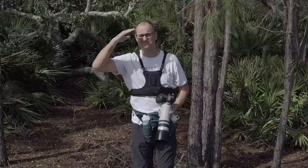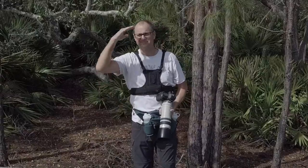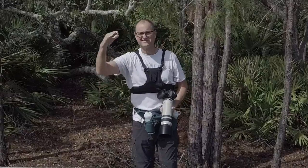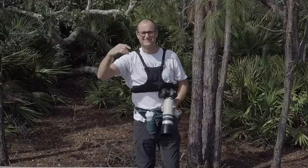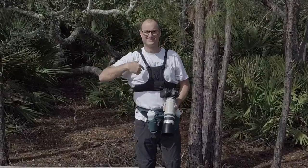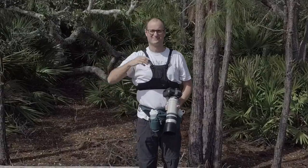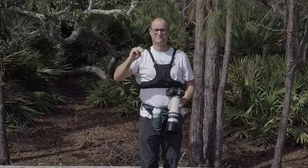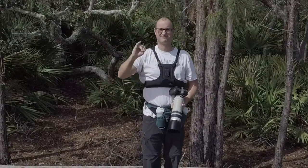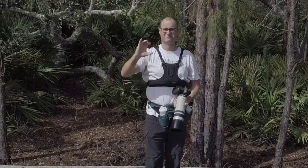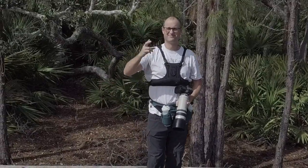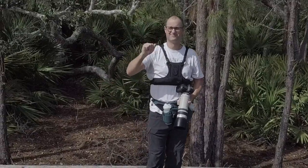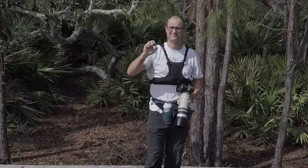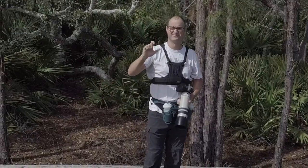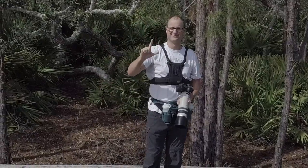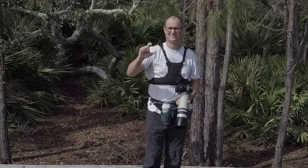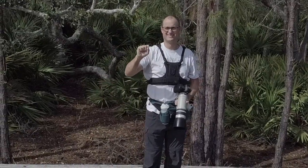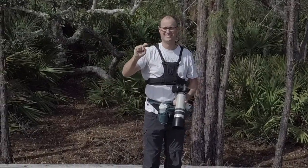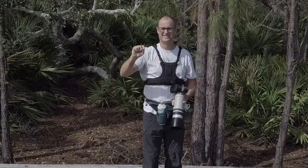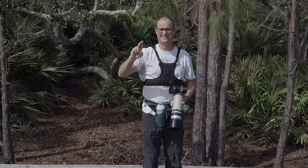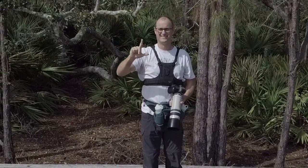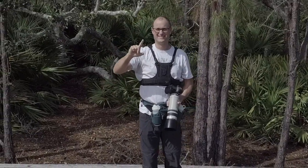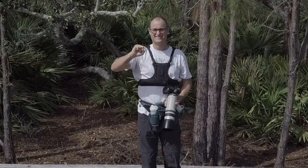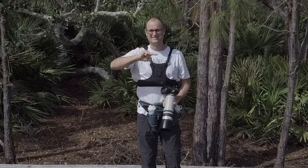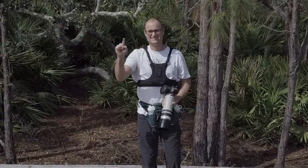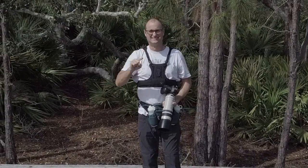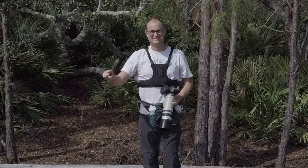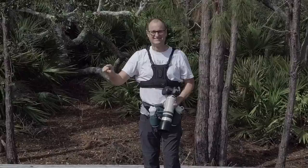Hello! I'm Michael Stultz.